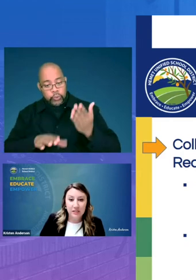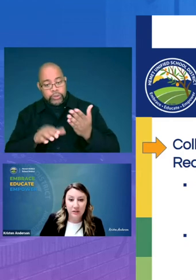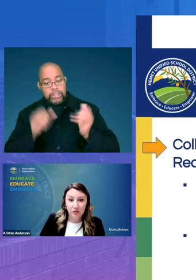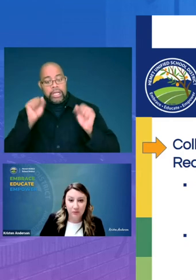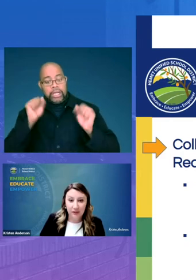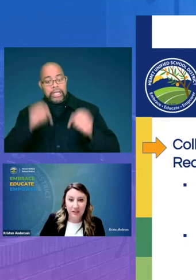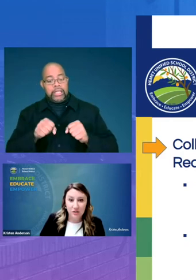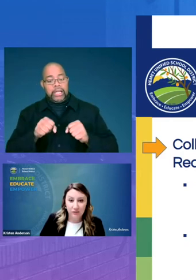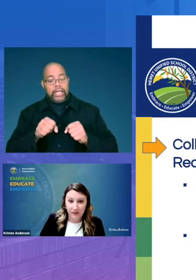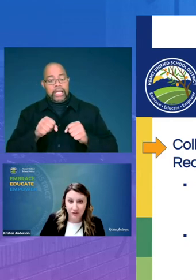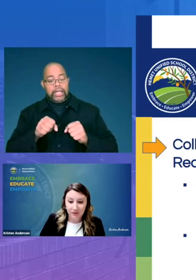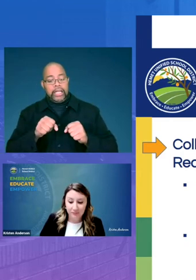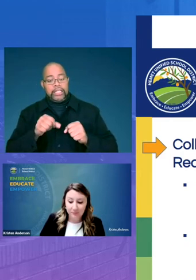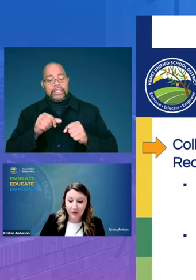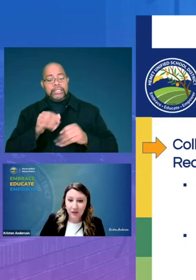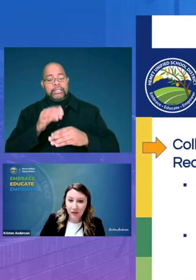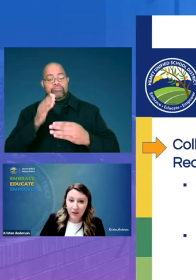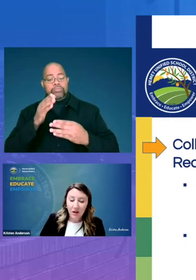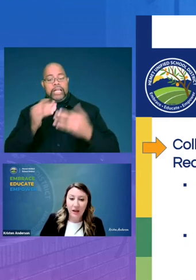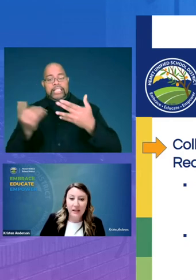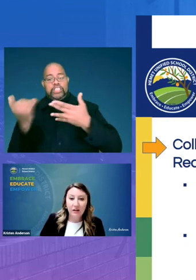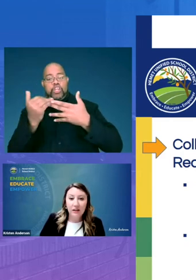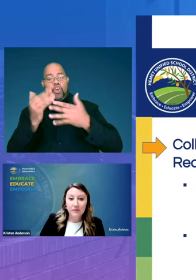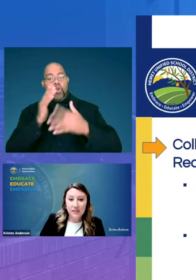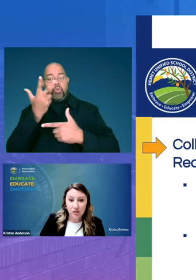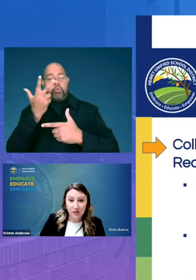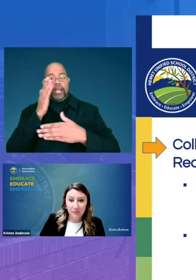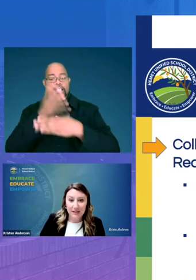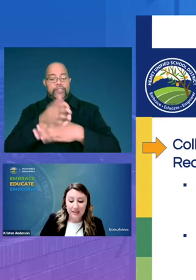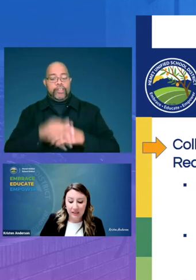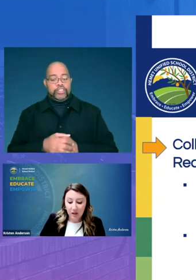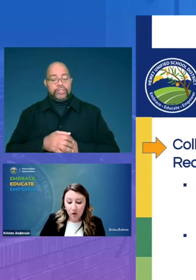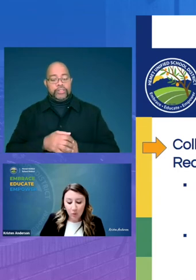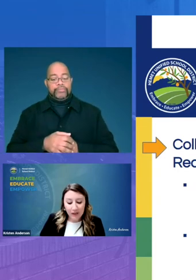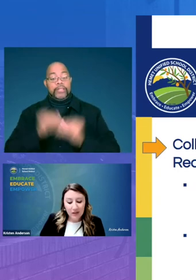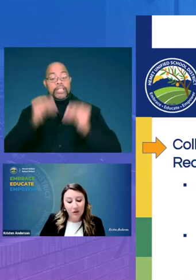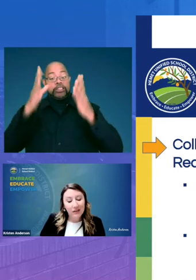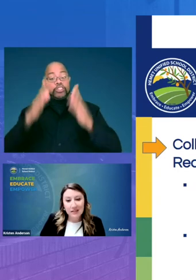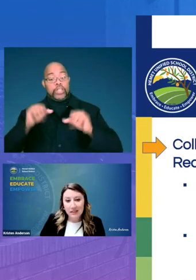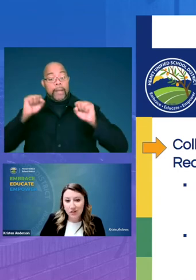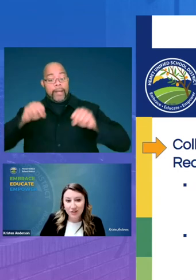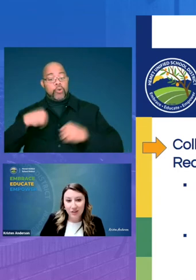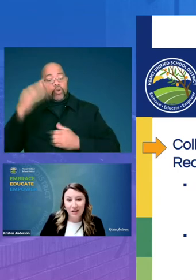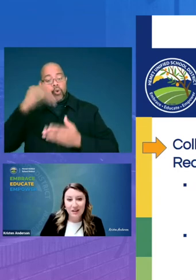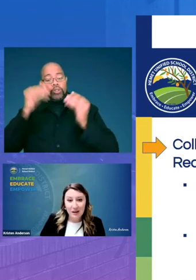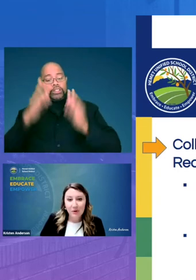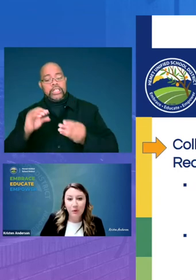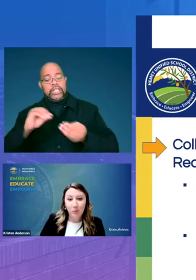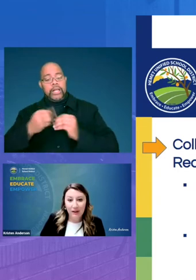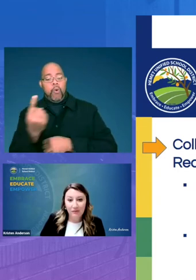tier three intervention on the area of teacher capacity we know that teachers are the number one